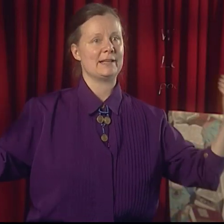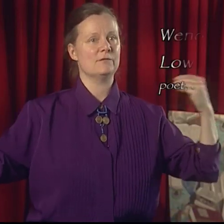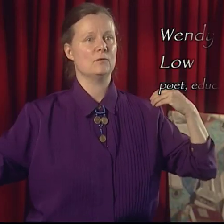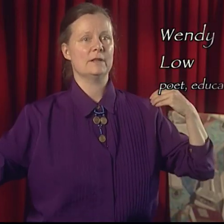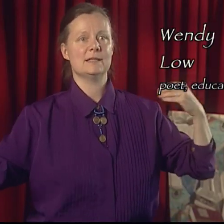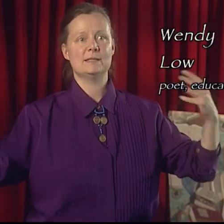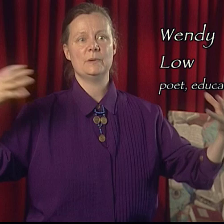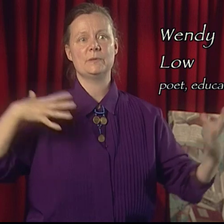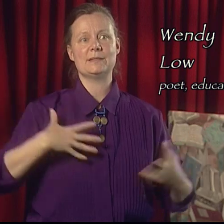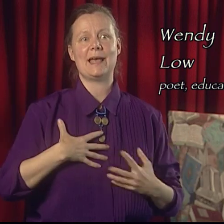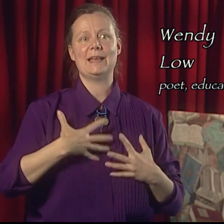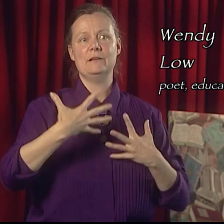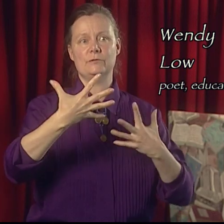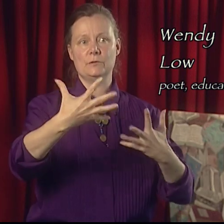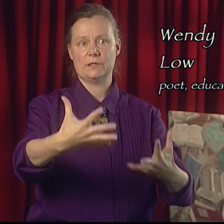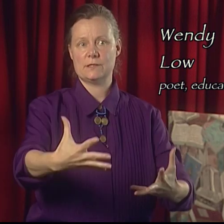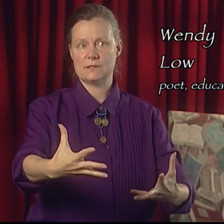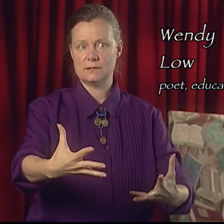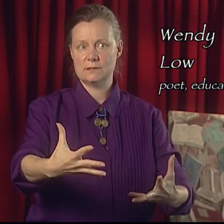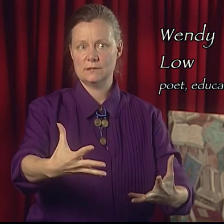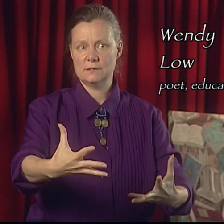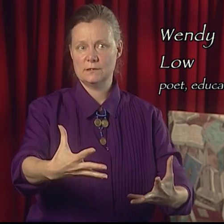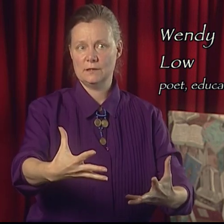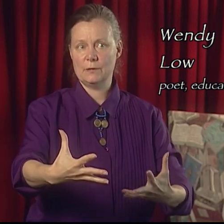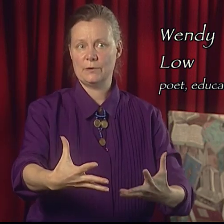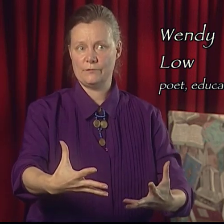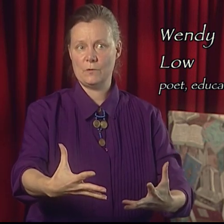and things that people said influenced the performance.